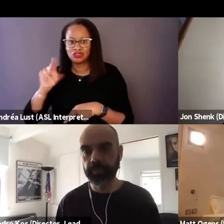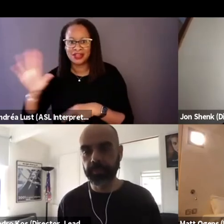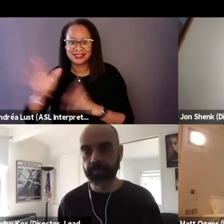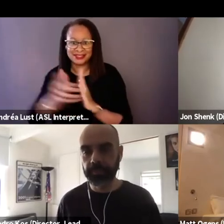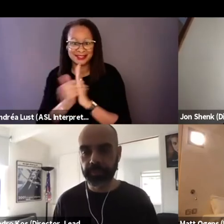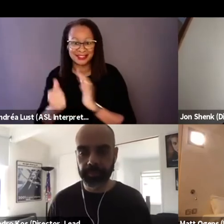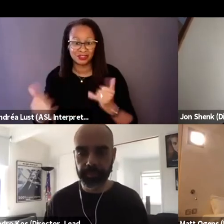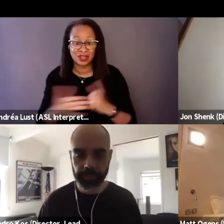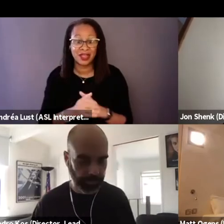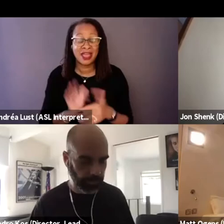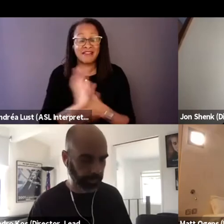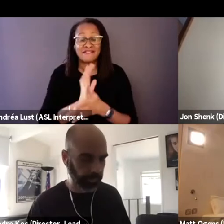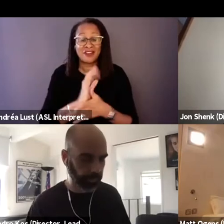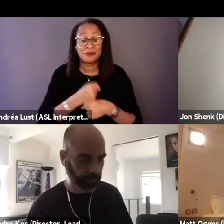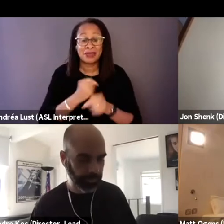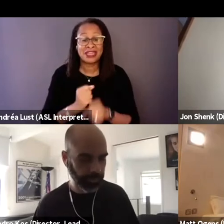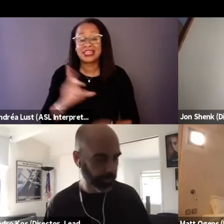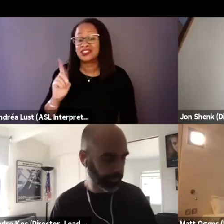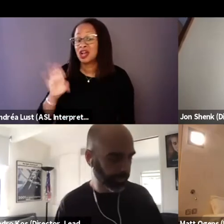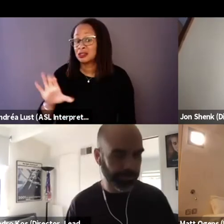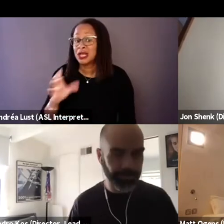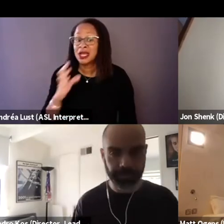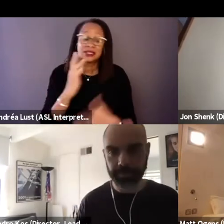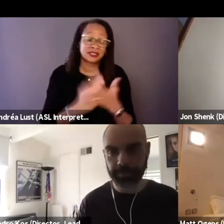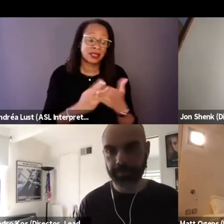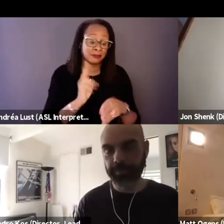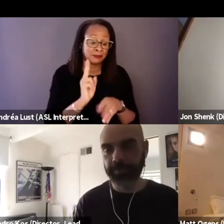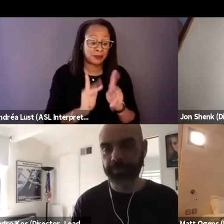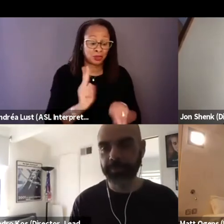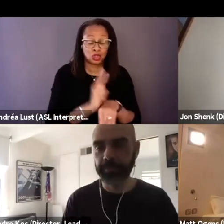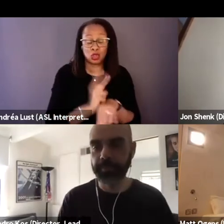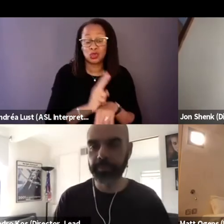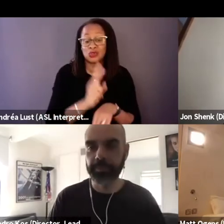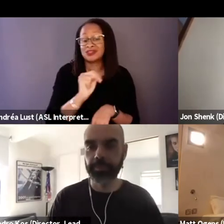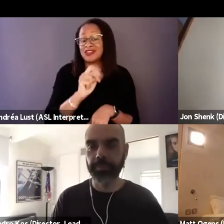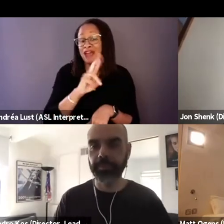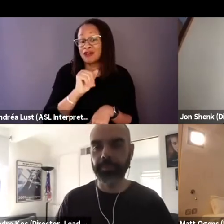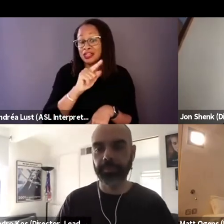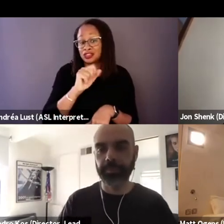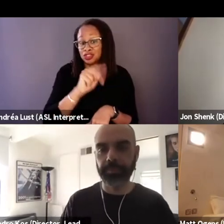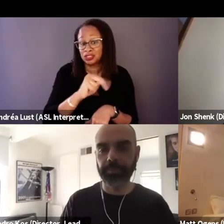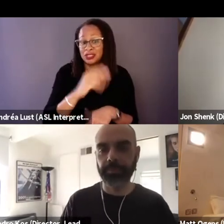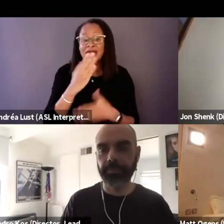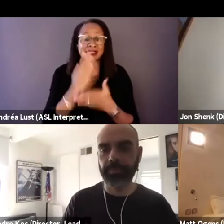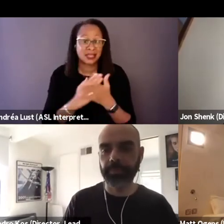some people utilize narration, some people do talking heads, some choose kind of a more cinema verite style.